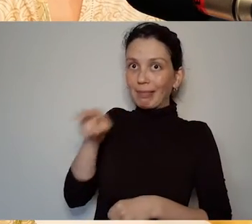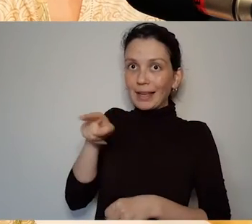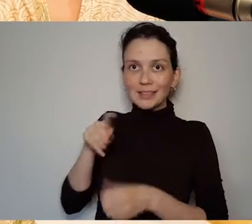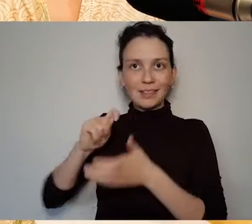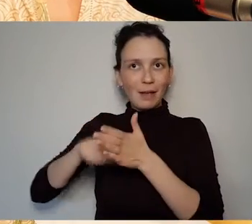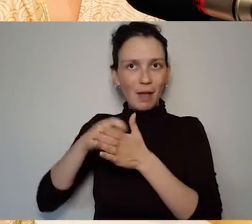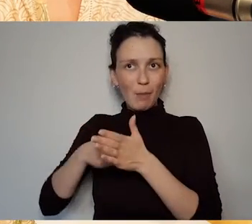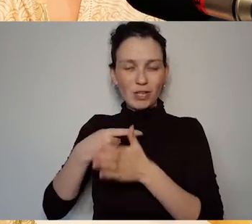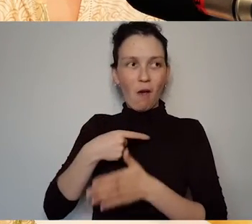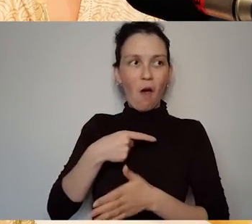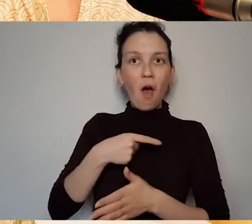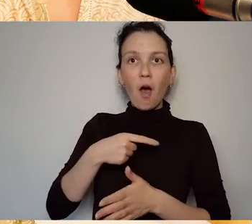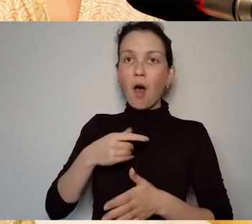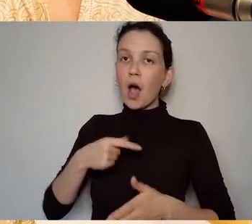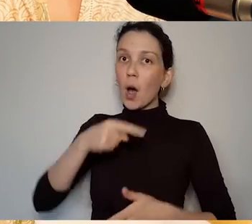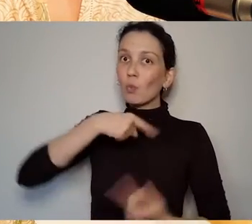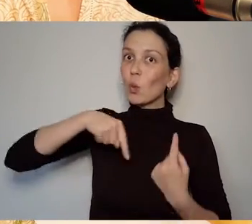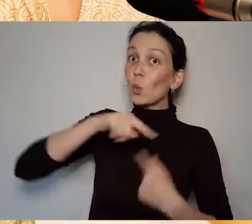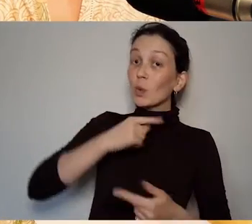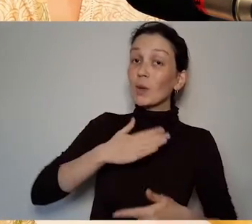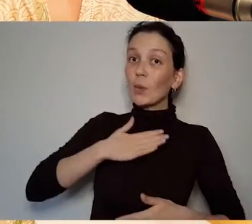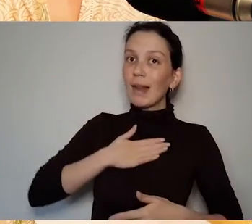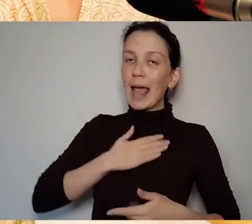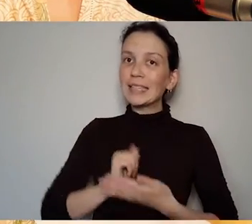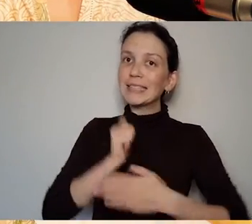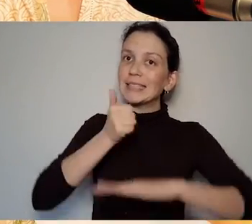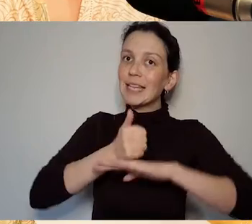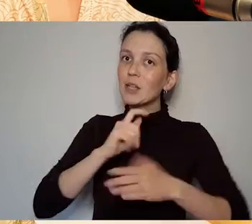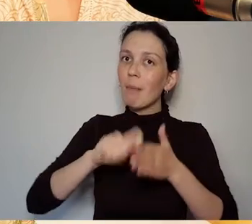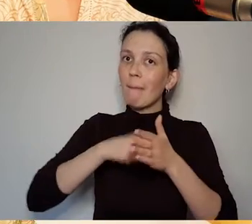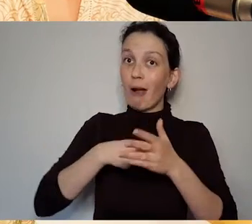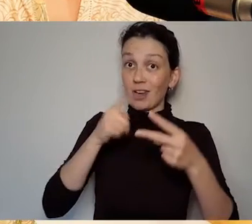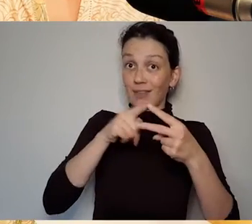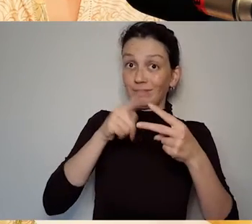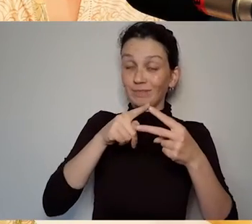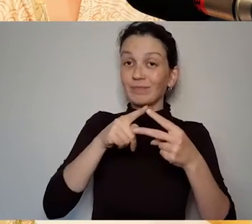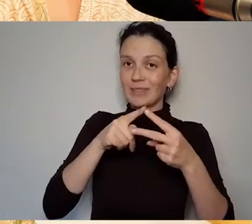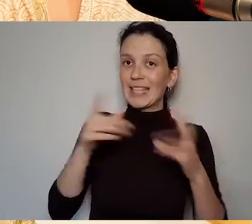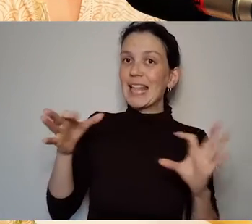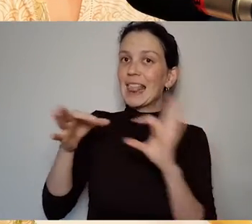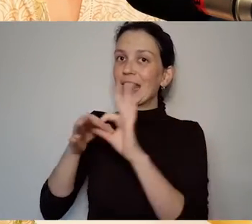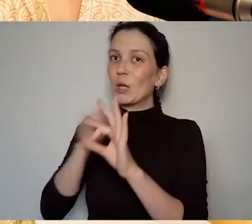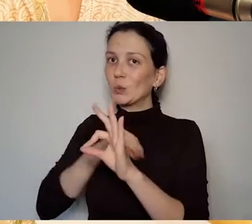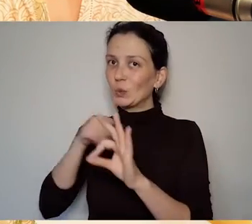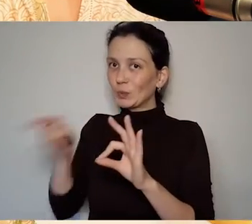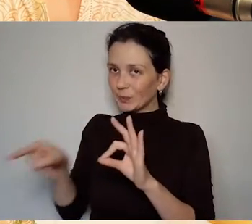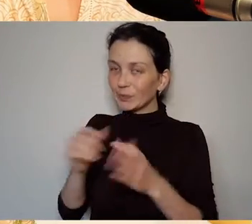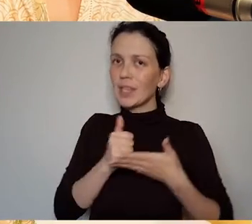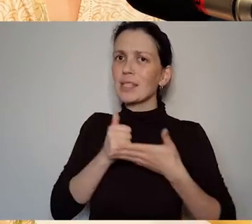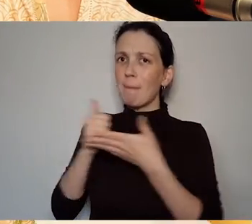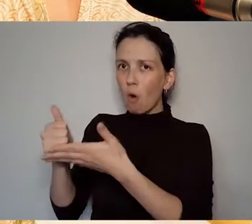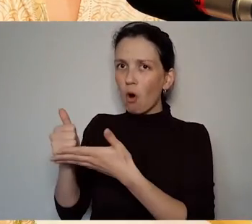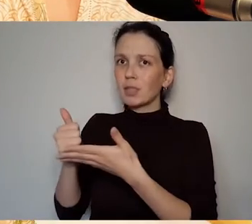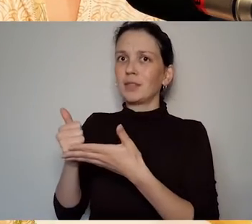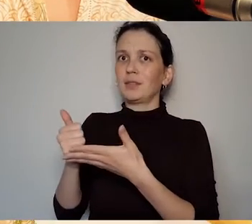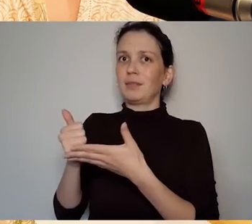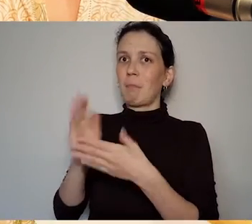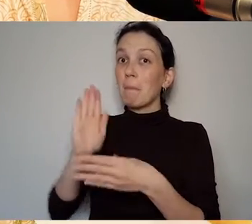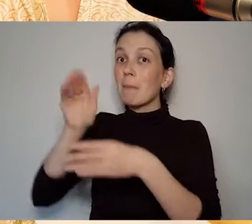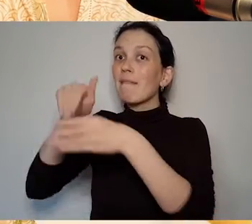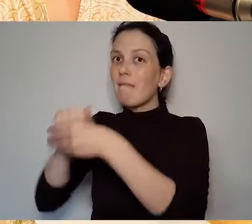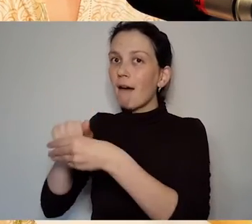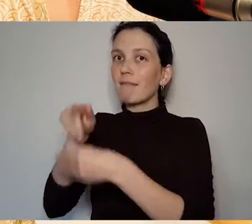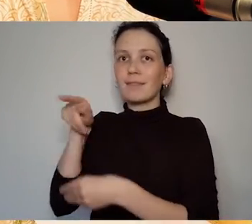project to support that and to learn from that and to input into that and so our project is called